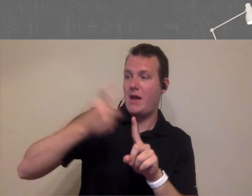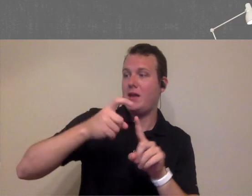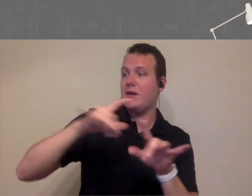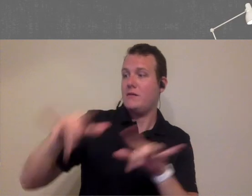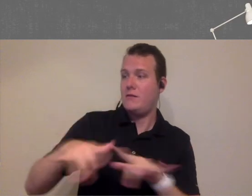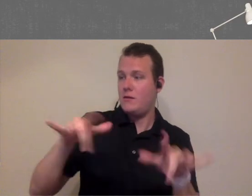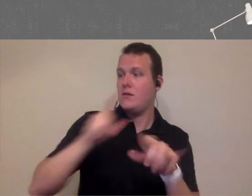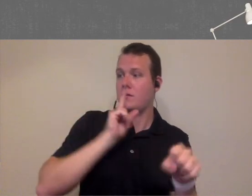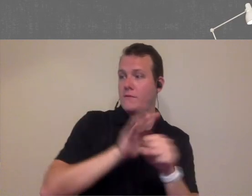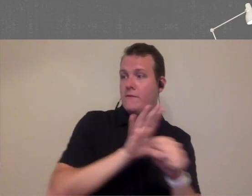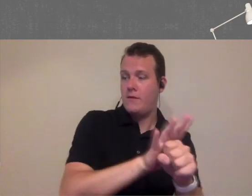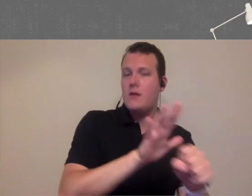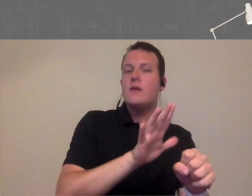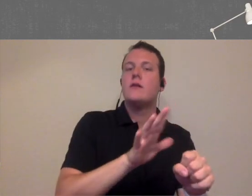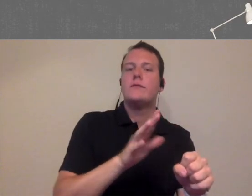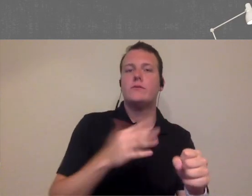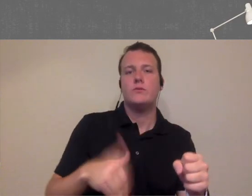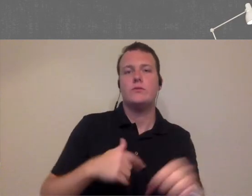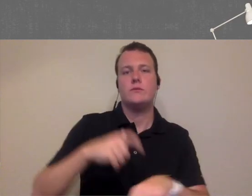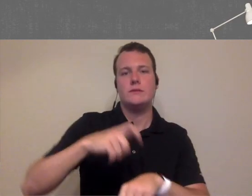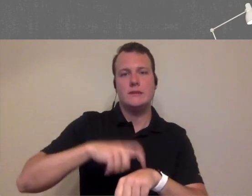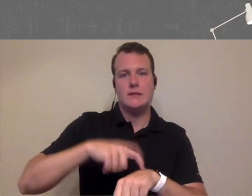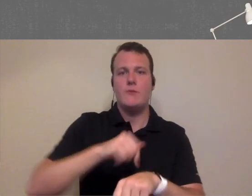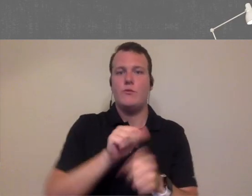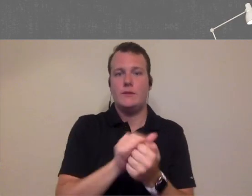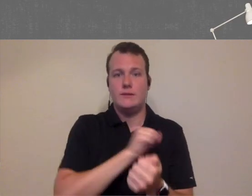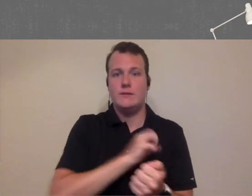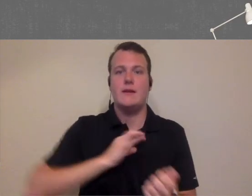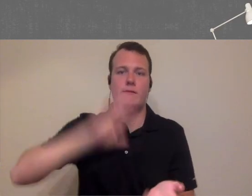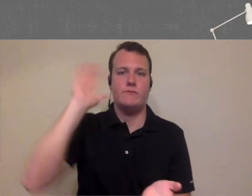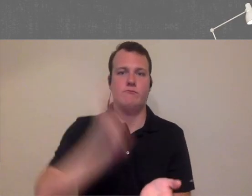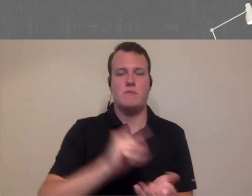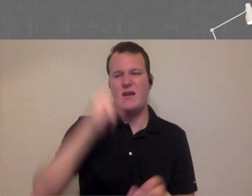administrative time significantly with that and I think our current rate is